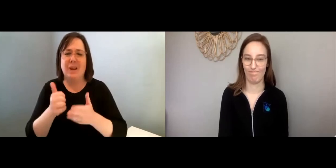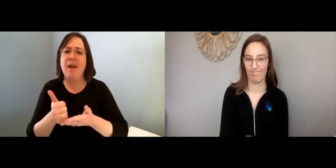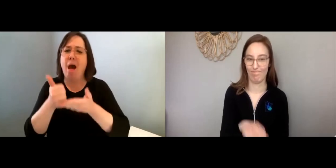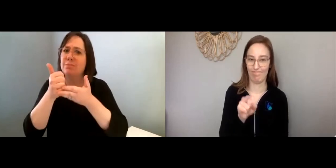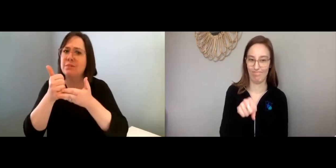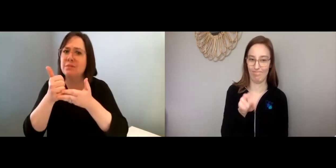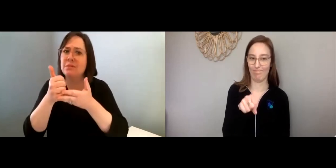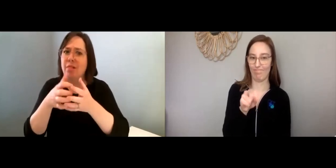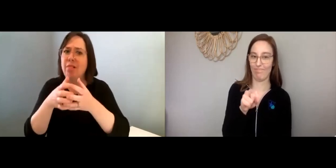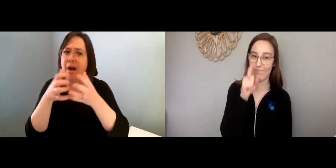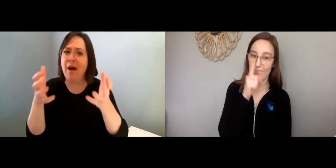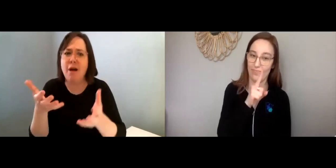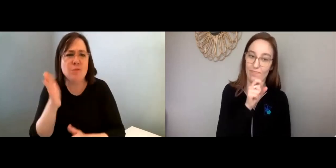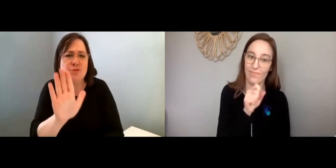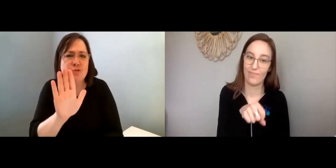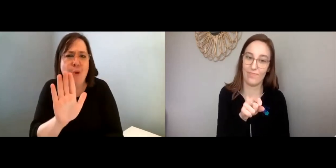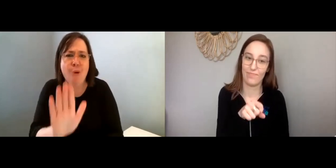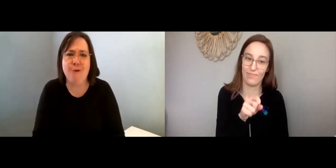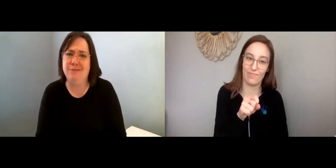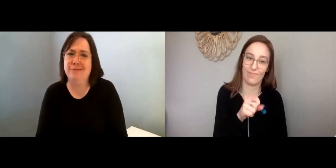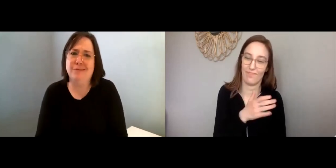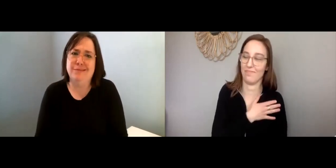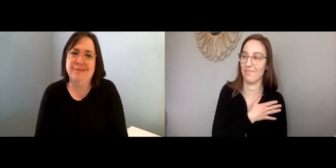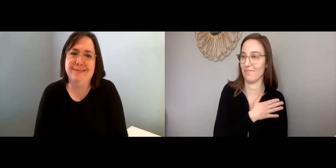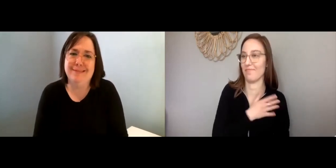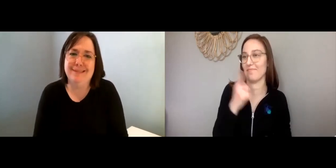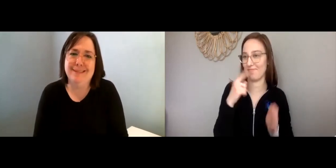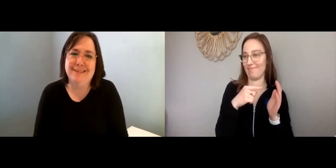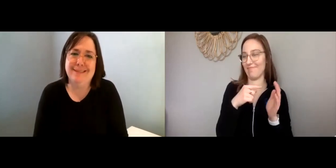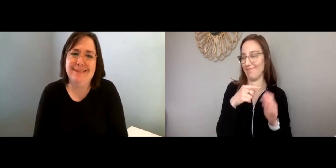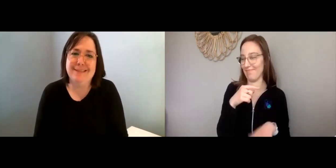That kind of routine really helps a lot. What’s yours?